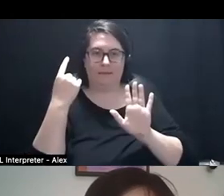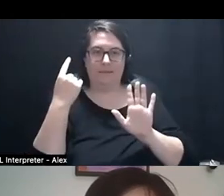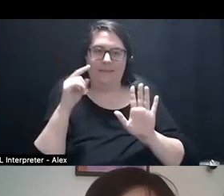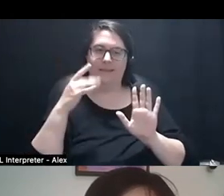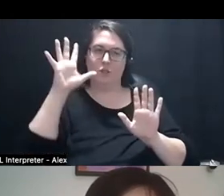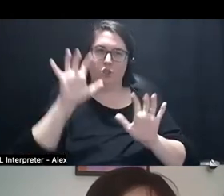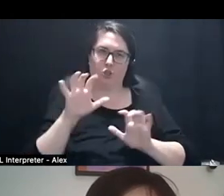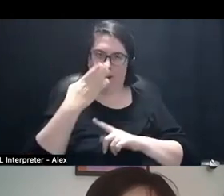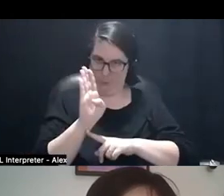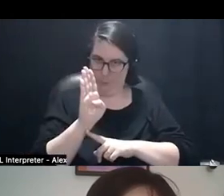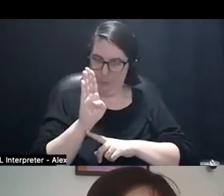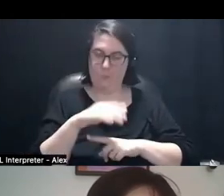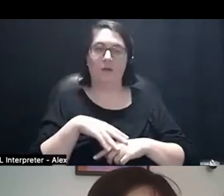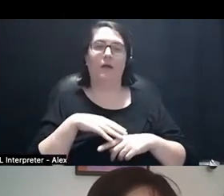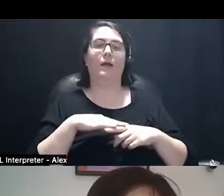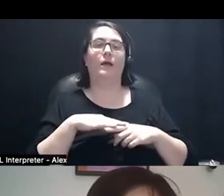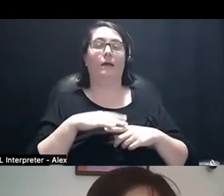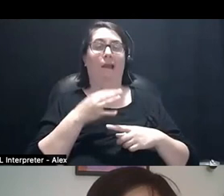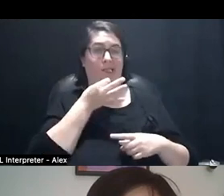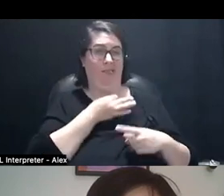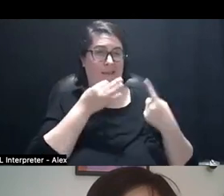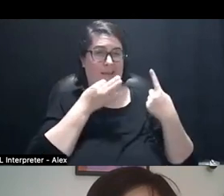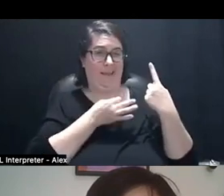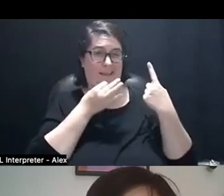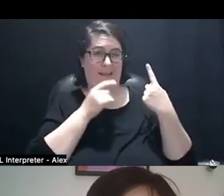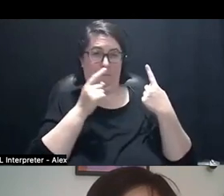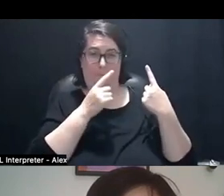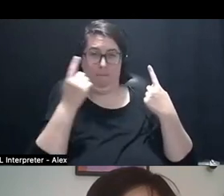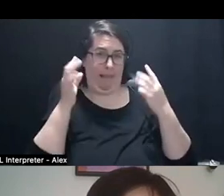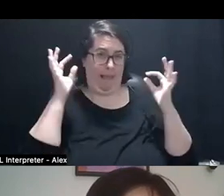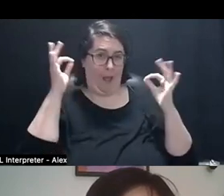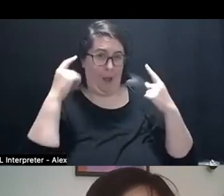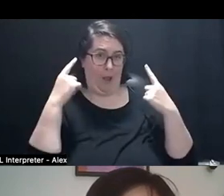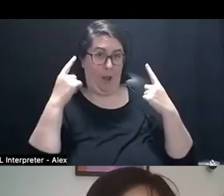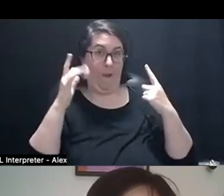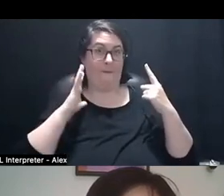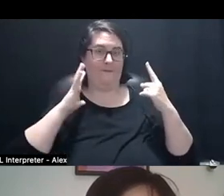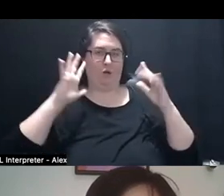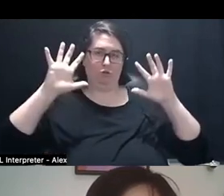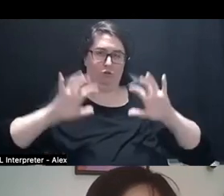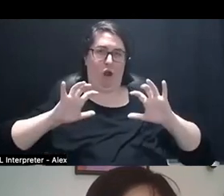And I've got thinning black hair. It used to be a lot blacker when I was younger,